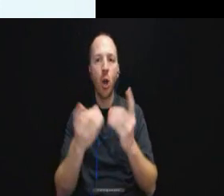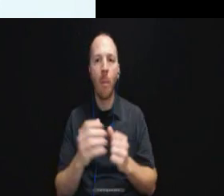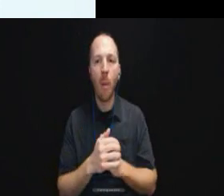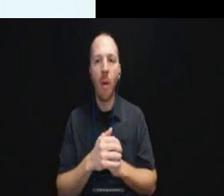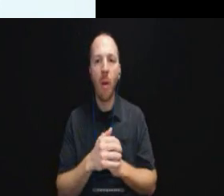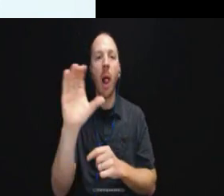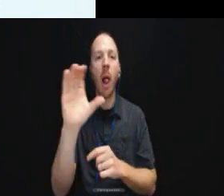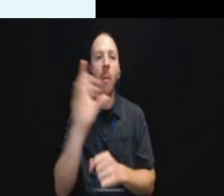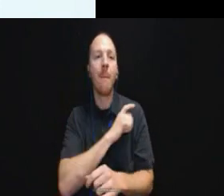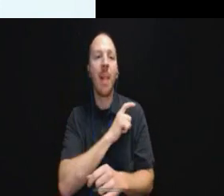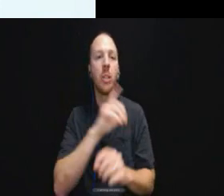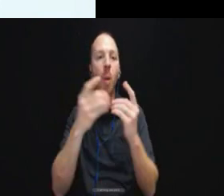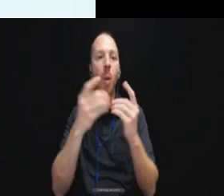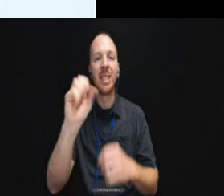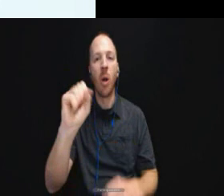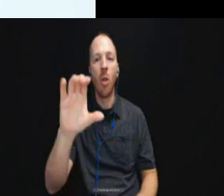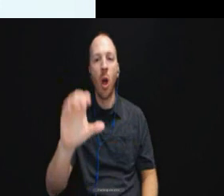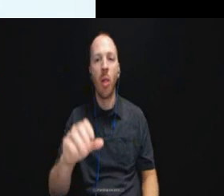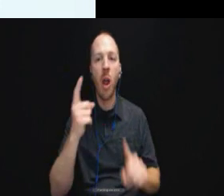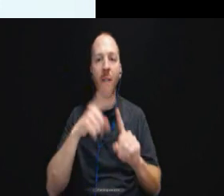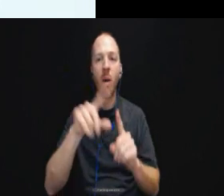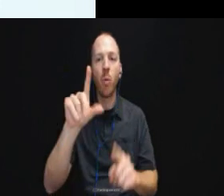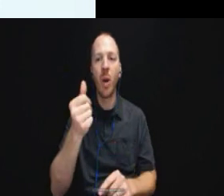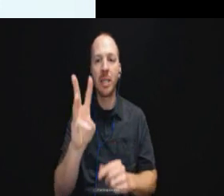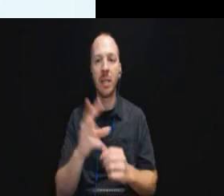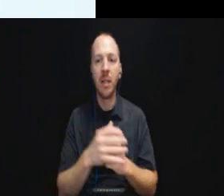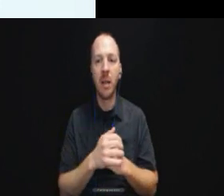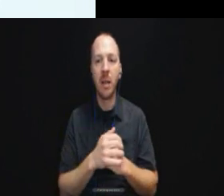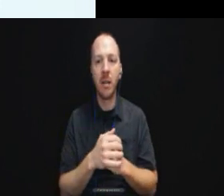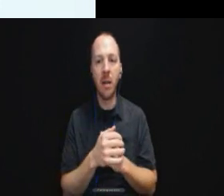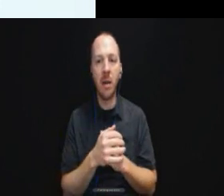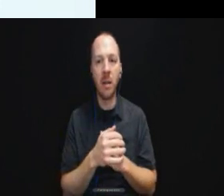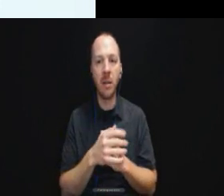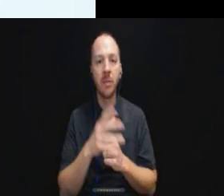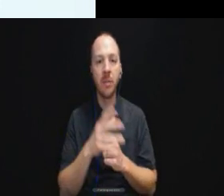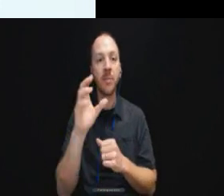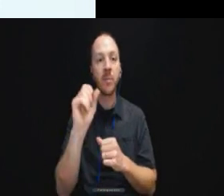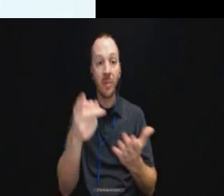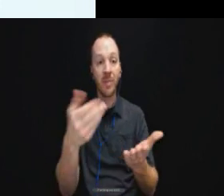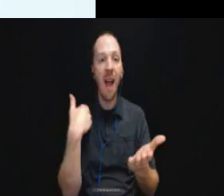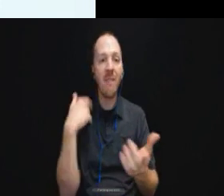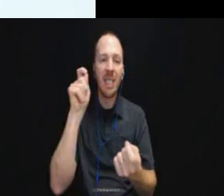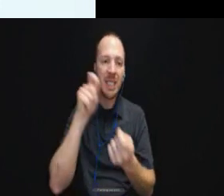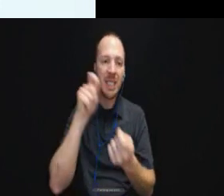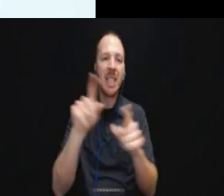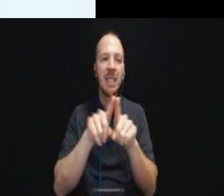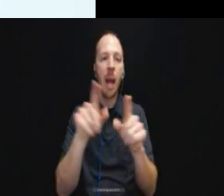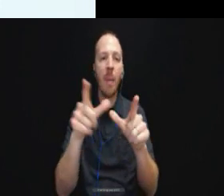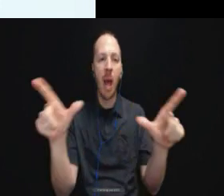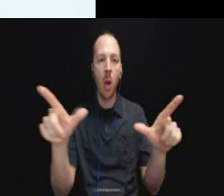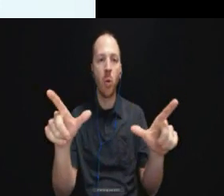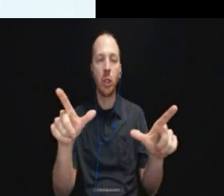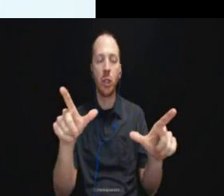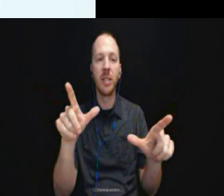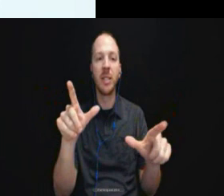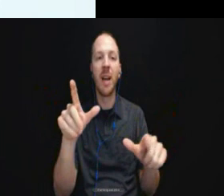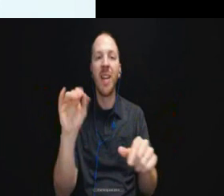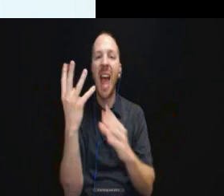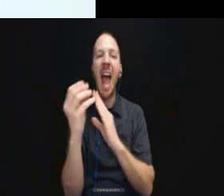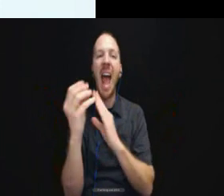police department in 2017.